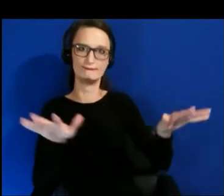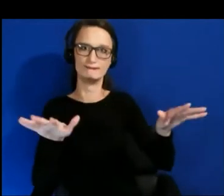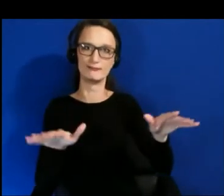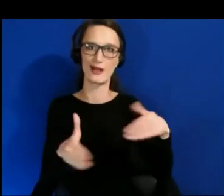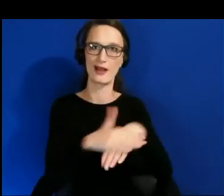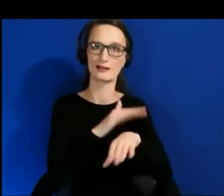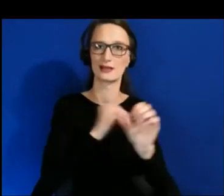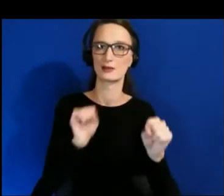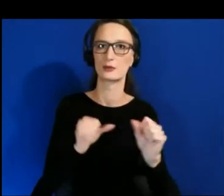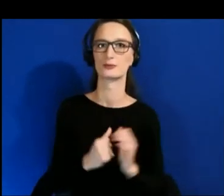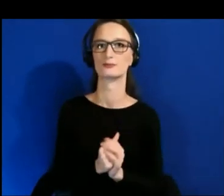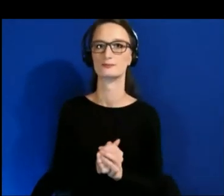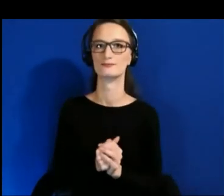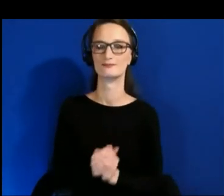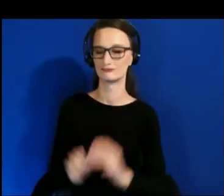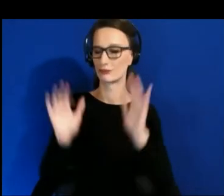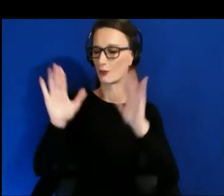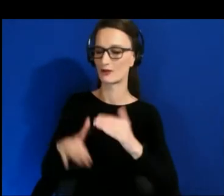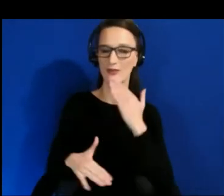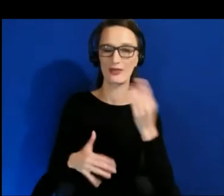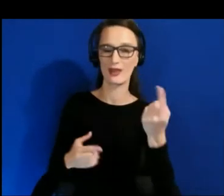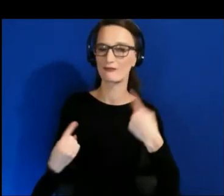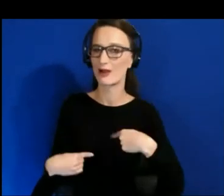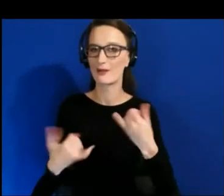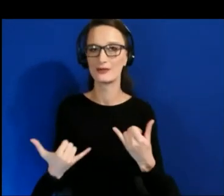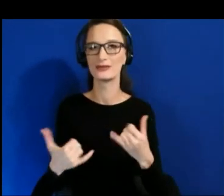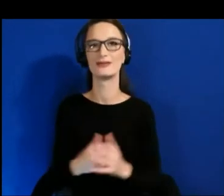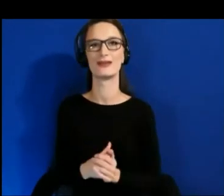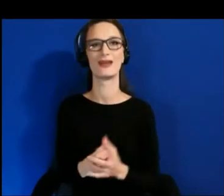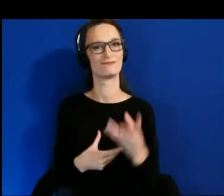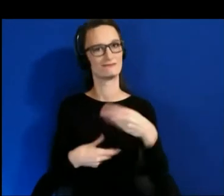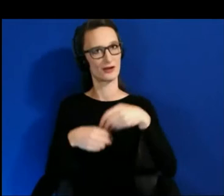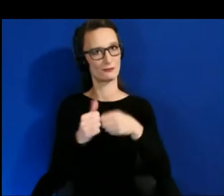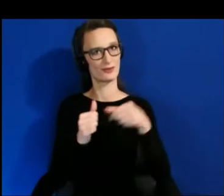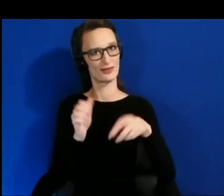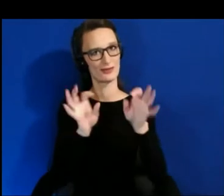Thank you all for being here today and being part of this important discussion, and important work.